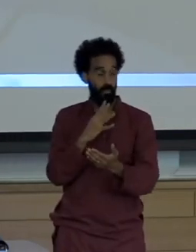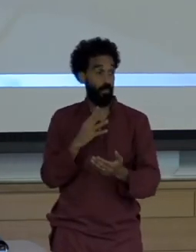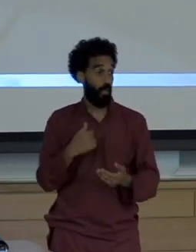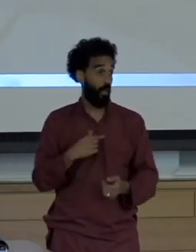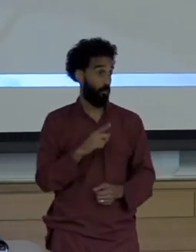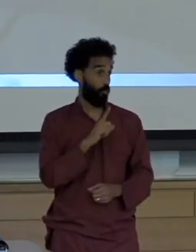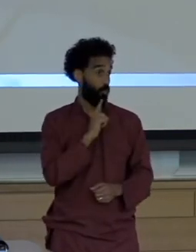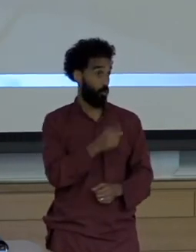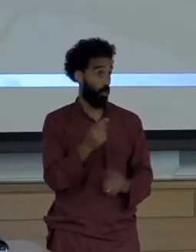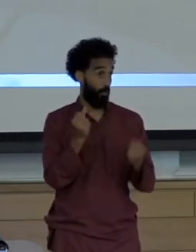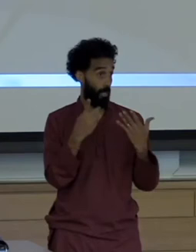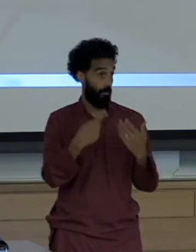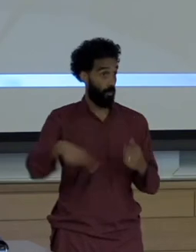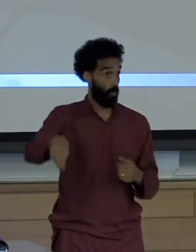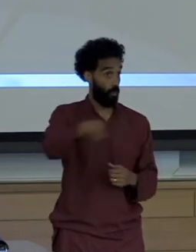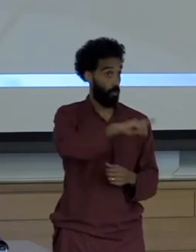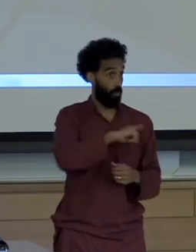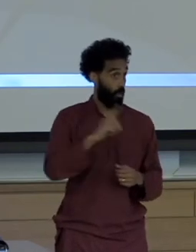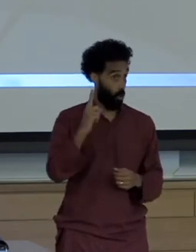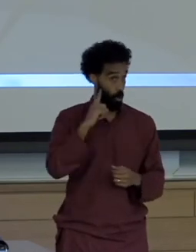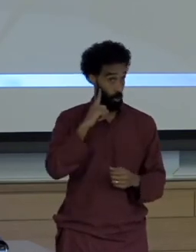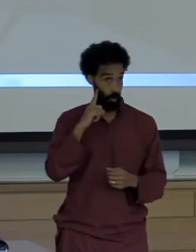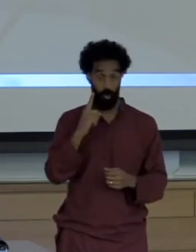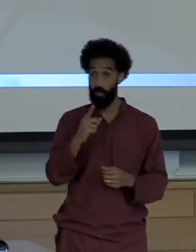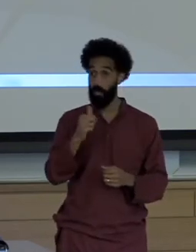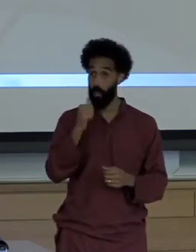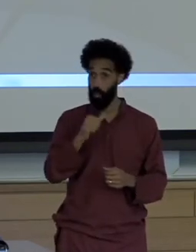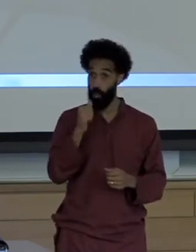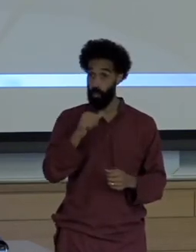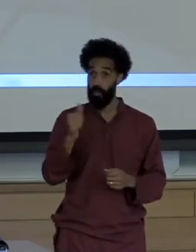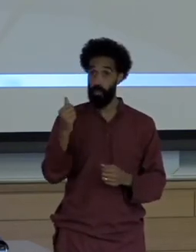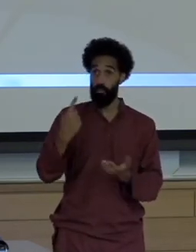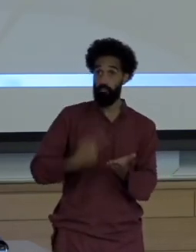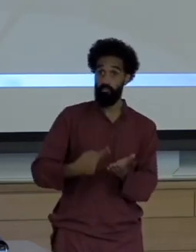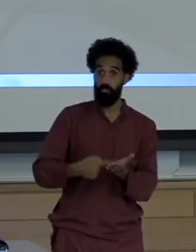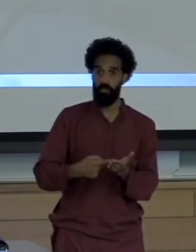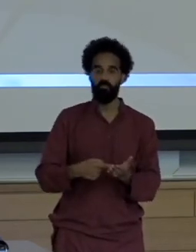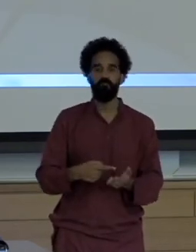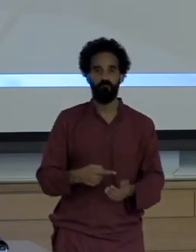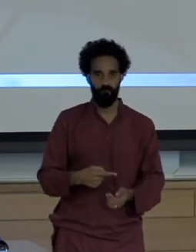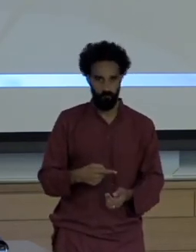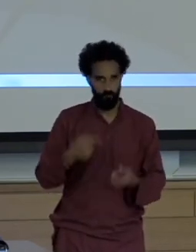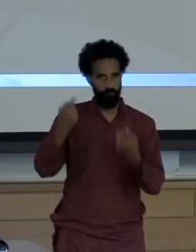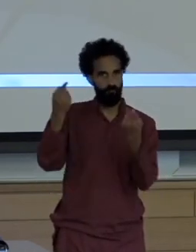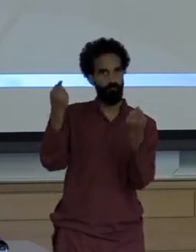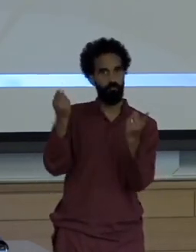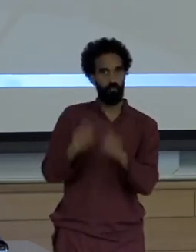Heard that talk can hear her refrain How dare you?